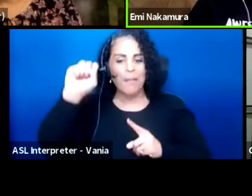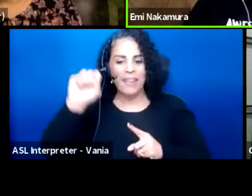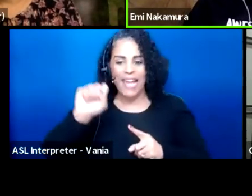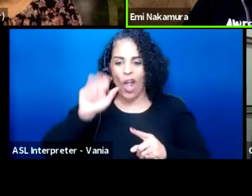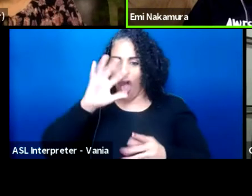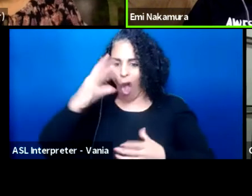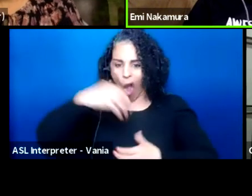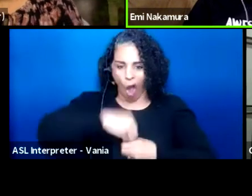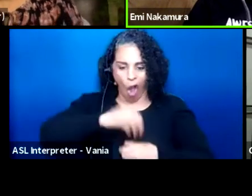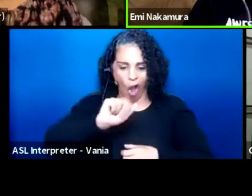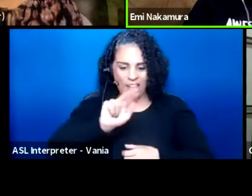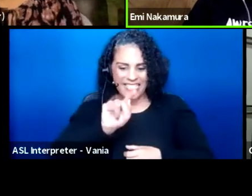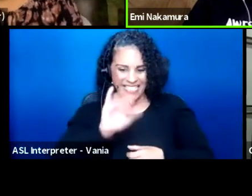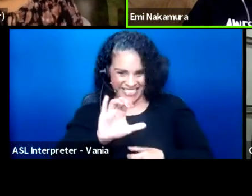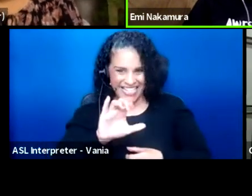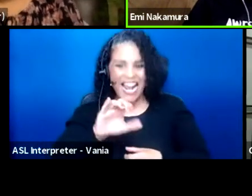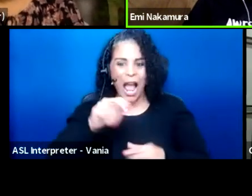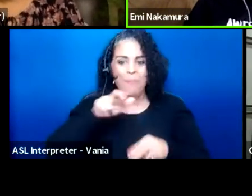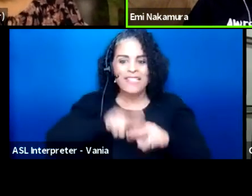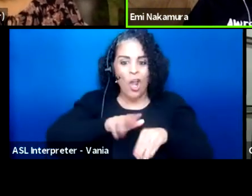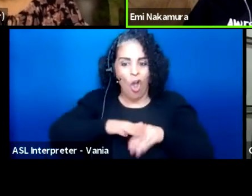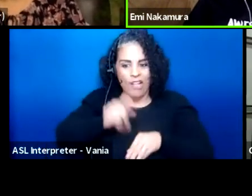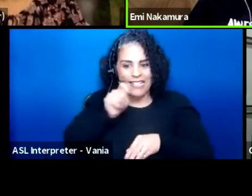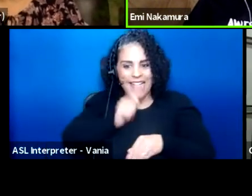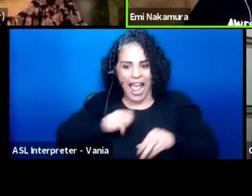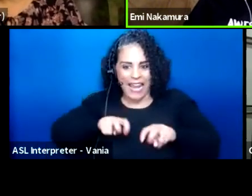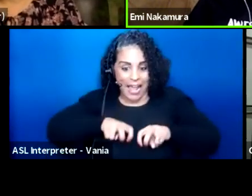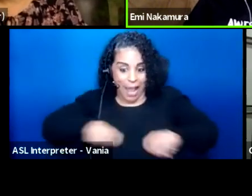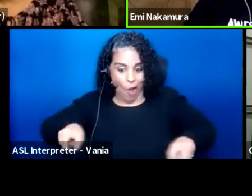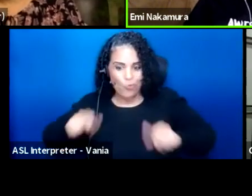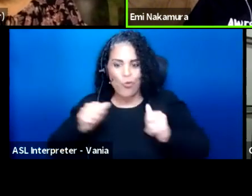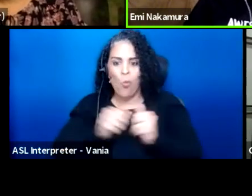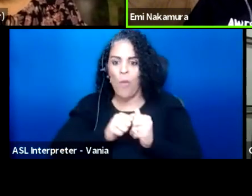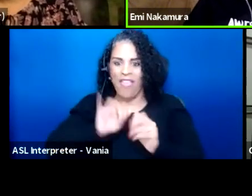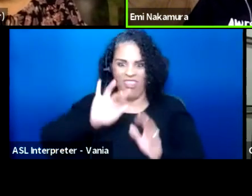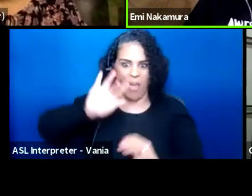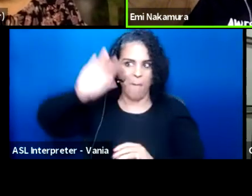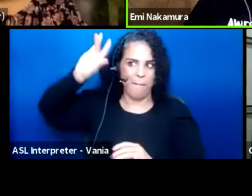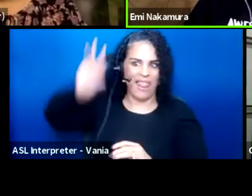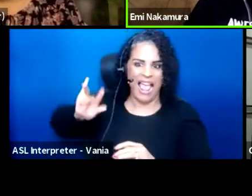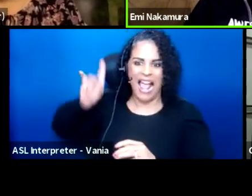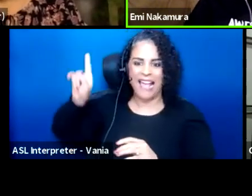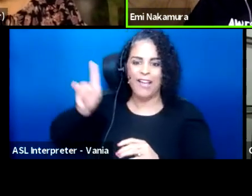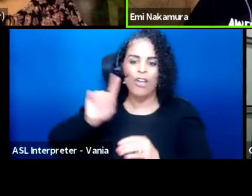and I am sitting on a tan couch with a blank, cream wall behind me.